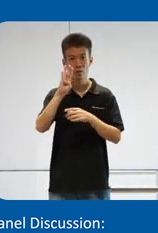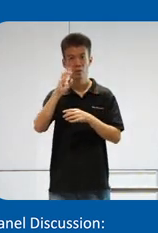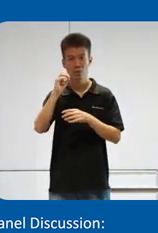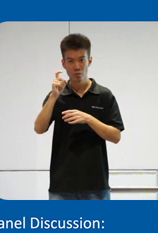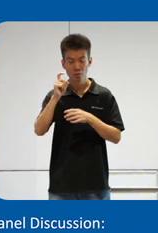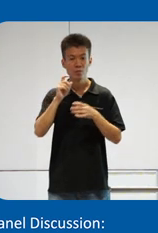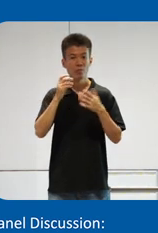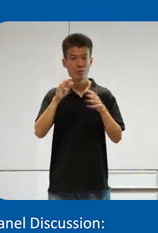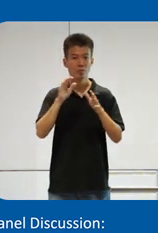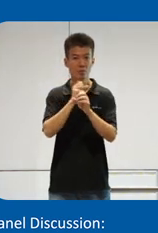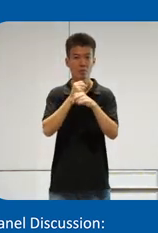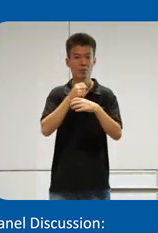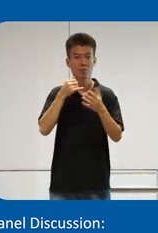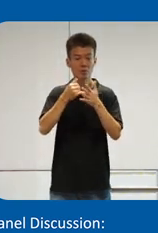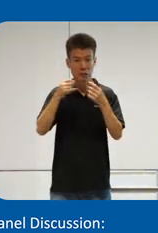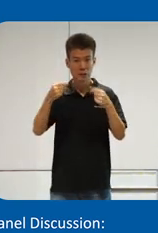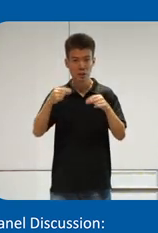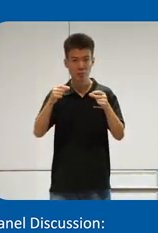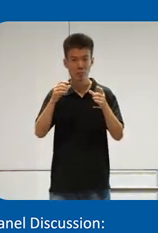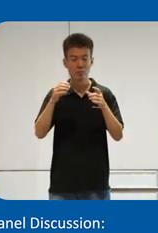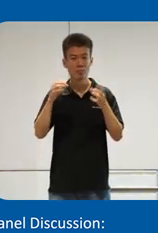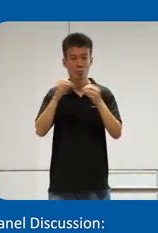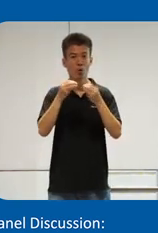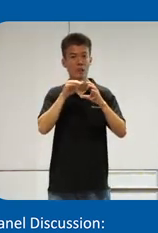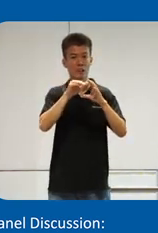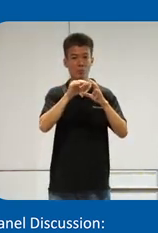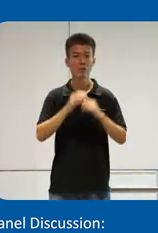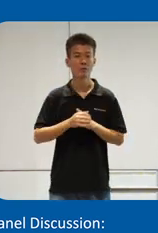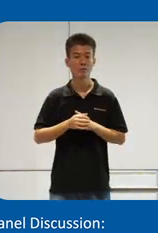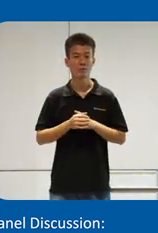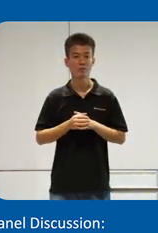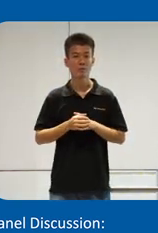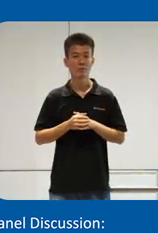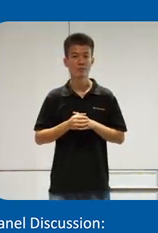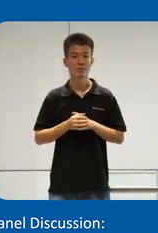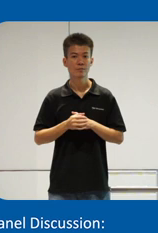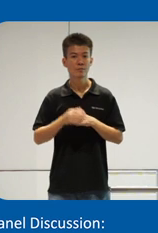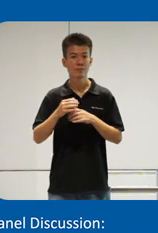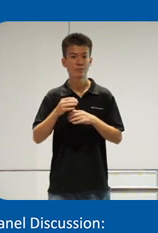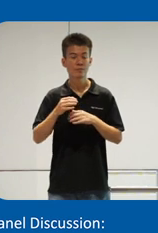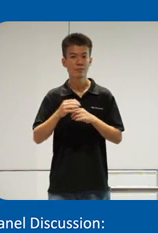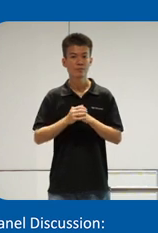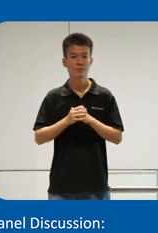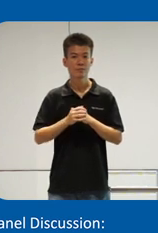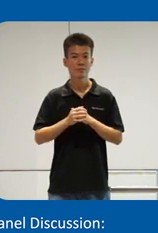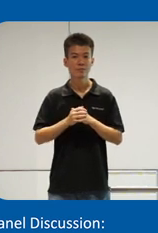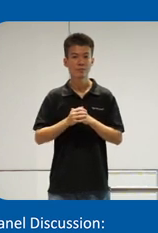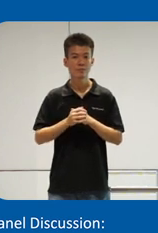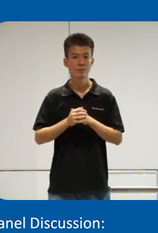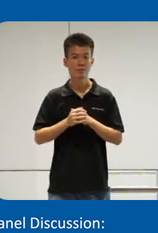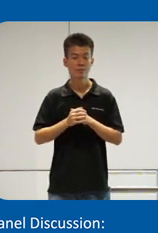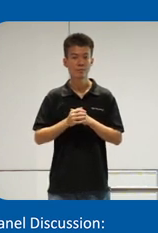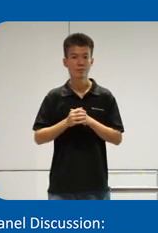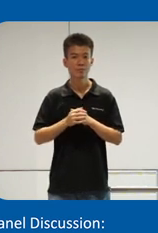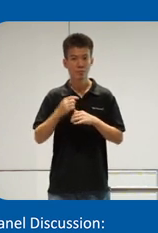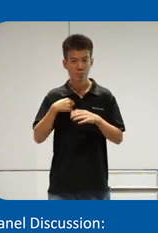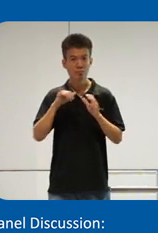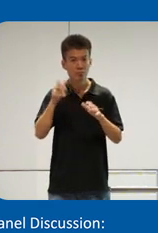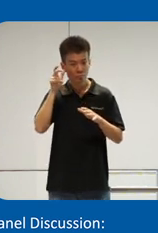which helps making gaming more accessible so um I will I know you know uh hear from all of you feel